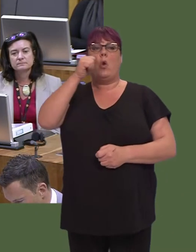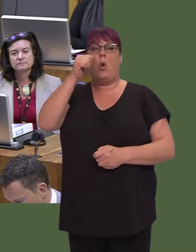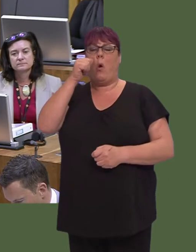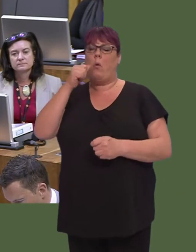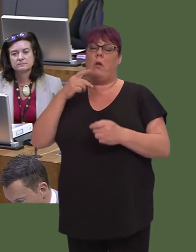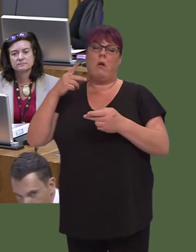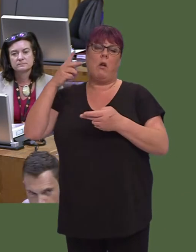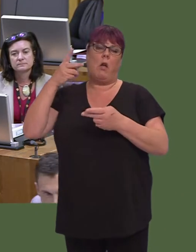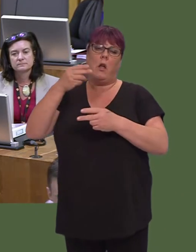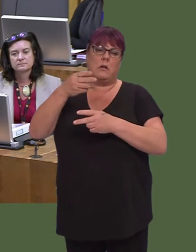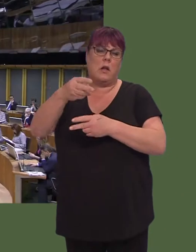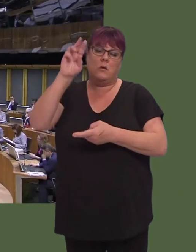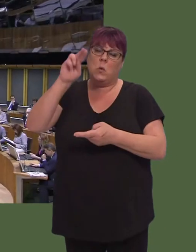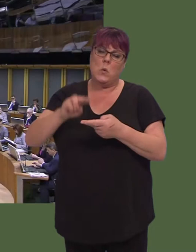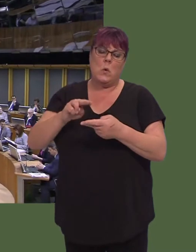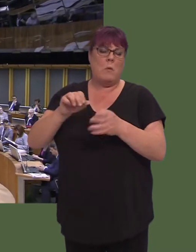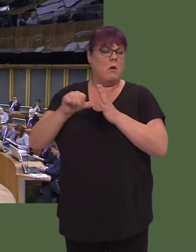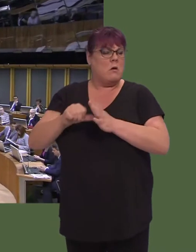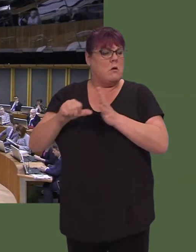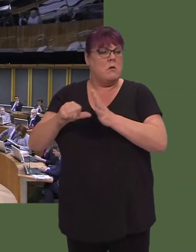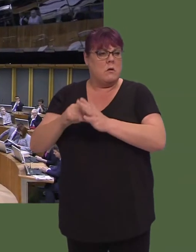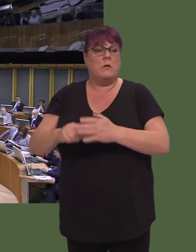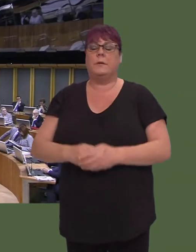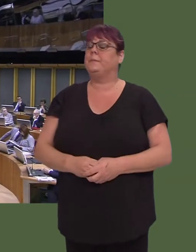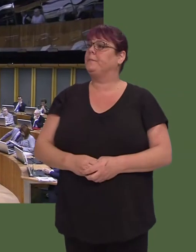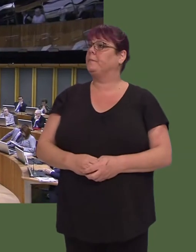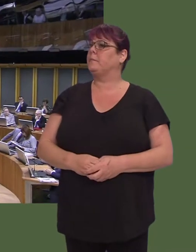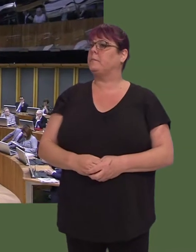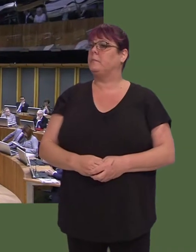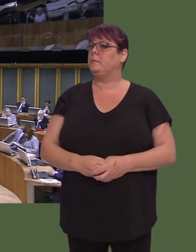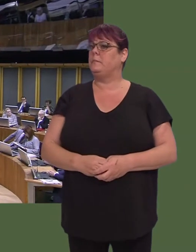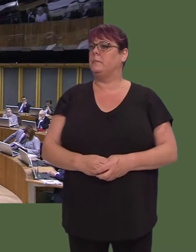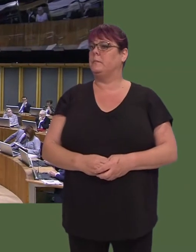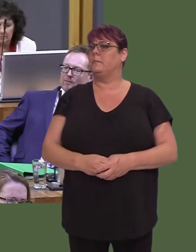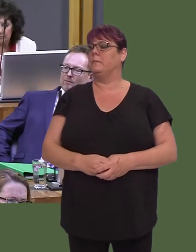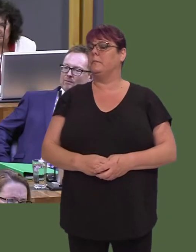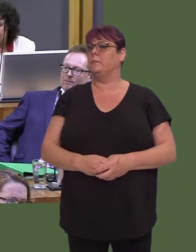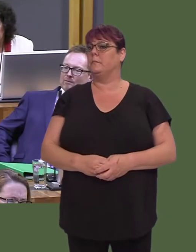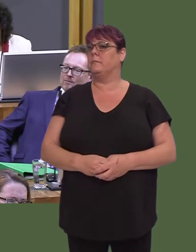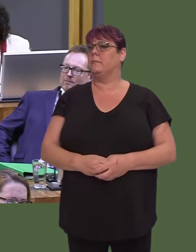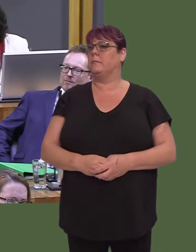Suzy Davies AM: First Minister, the economic action plan states that,